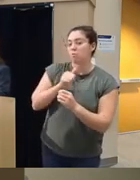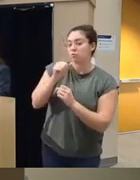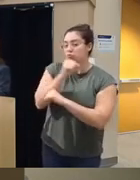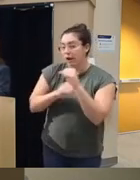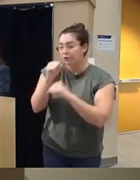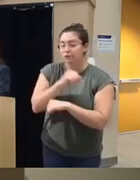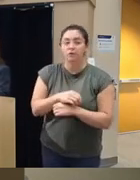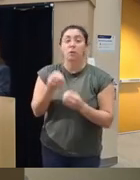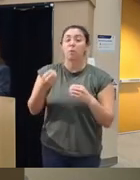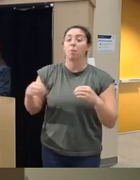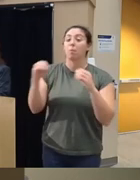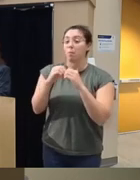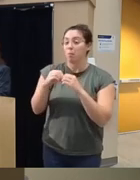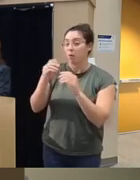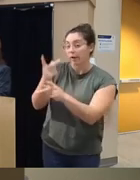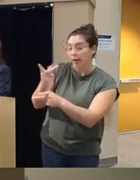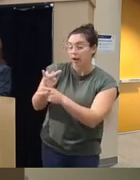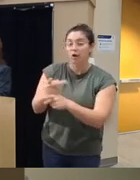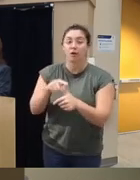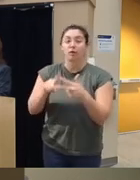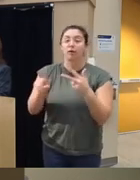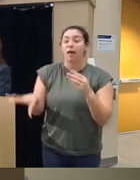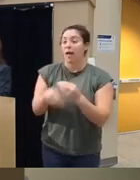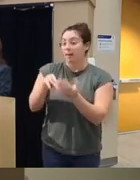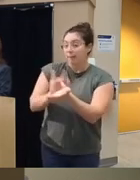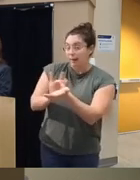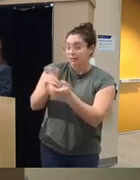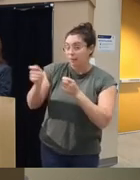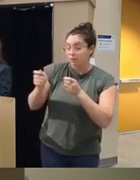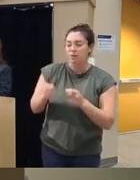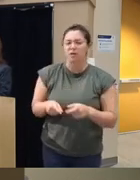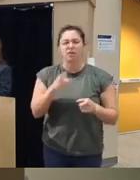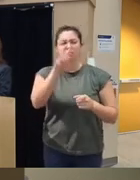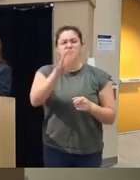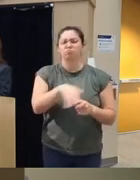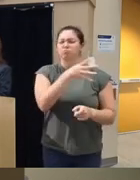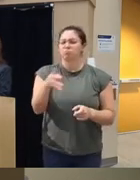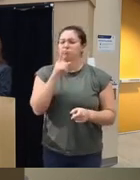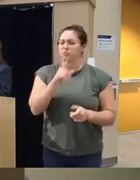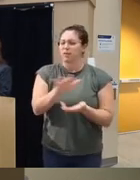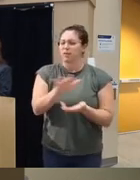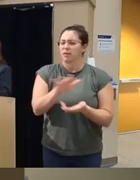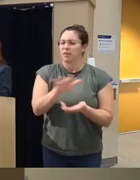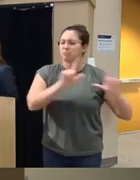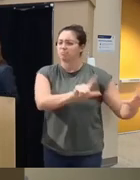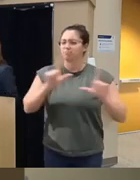higher level care possibly medication management it's just a graphic that's um they can both see